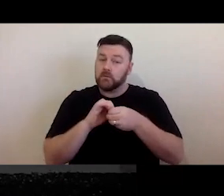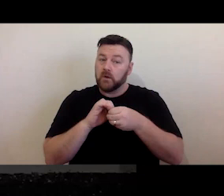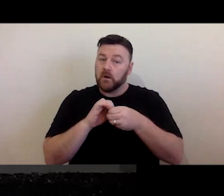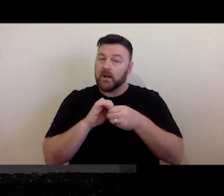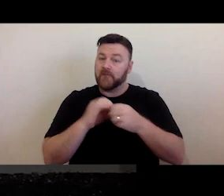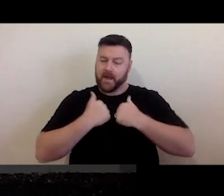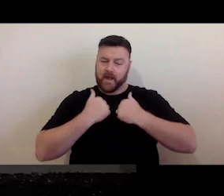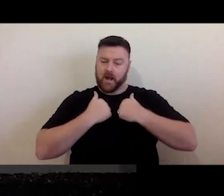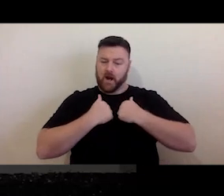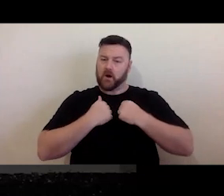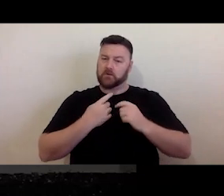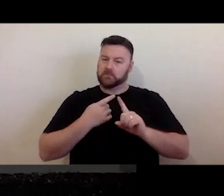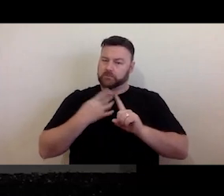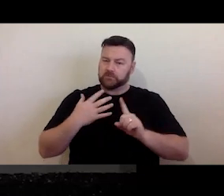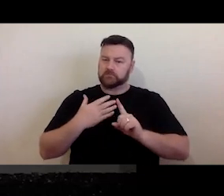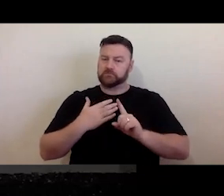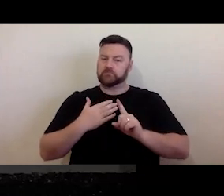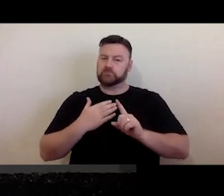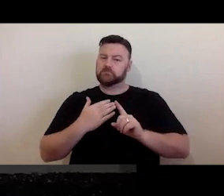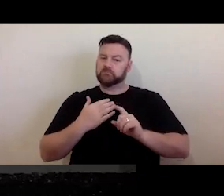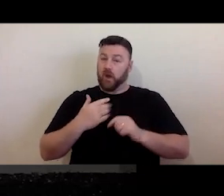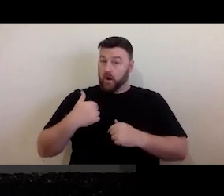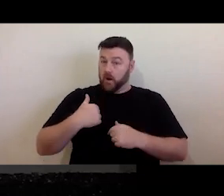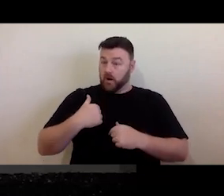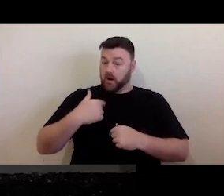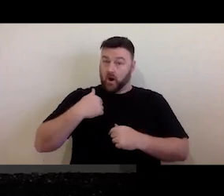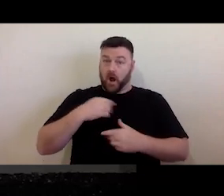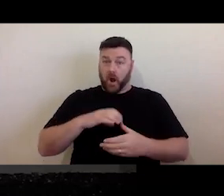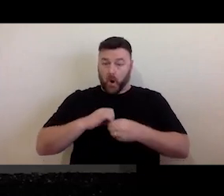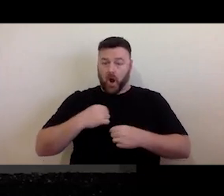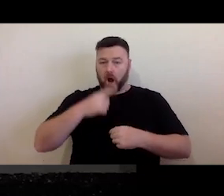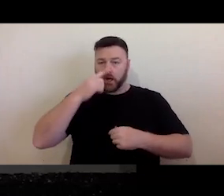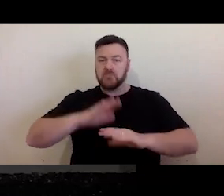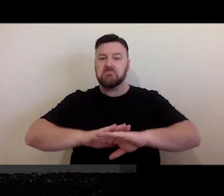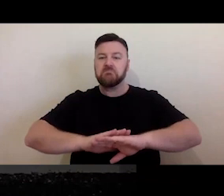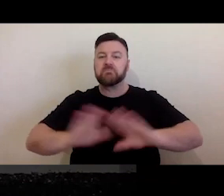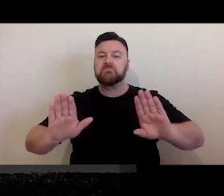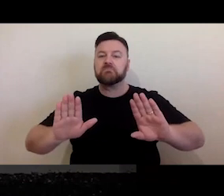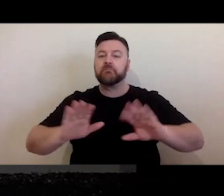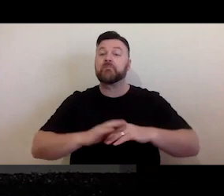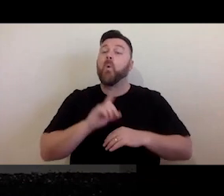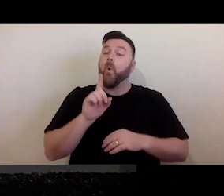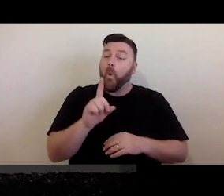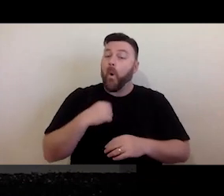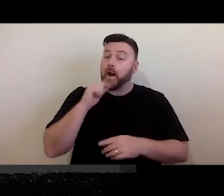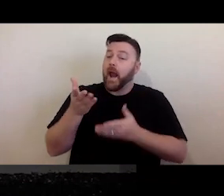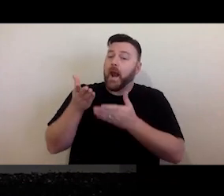copyright, the owner can prevent unauthorised use of the material or choose to assign or licence the copyright to other parties.